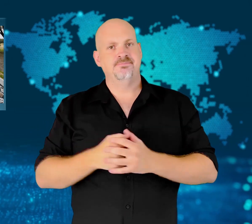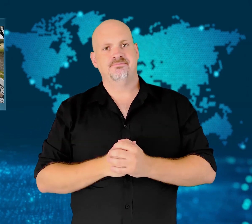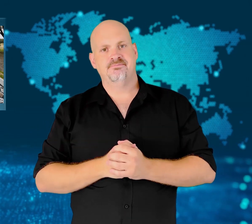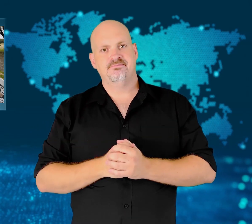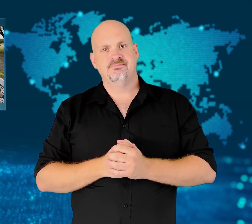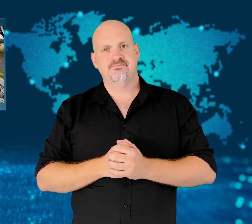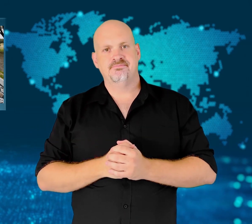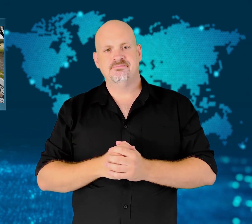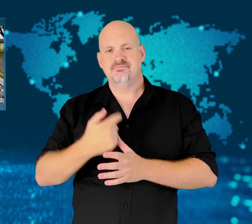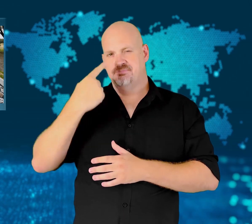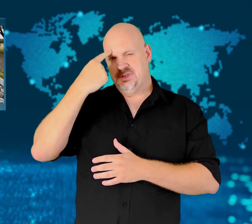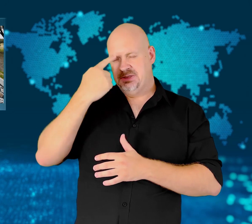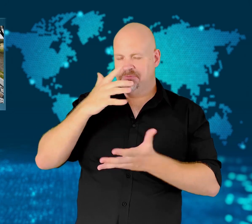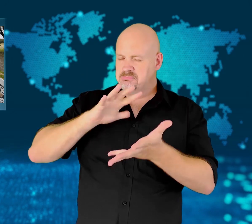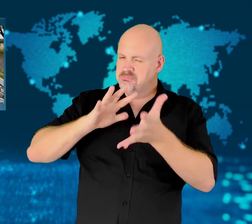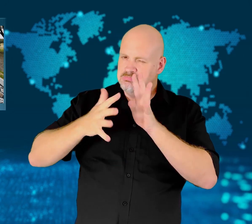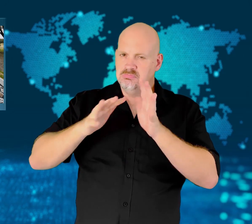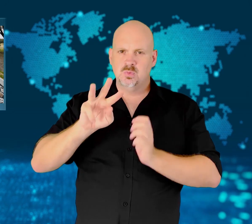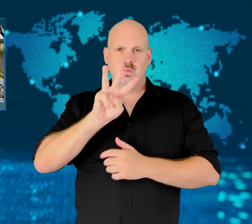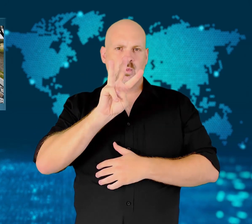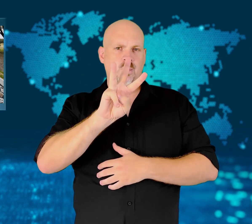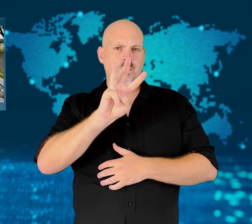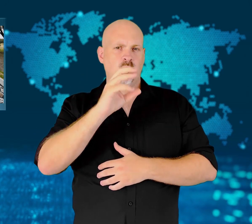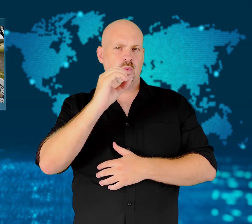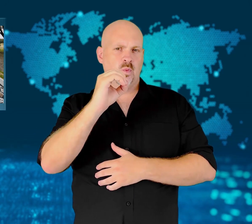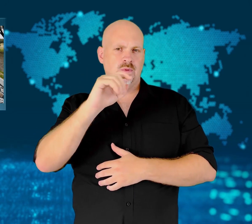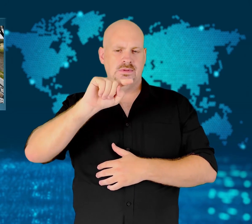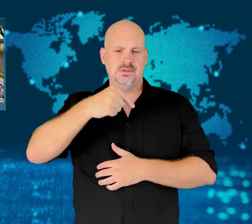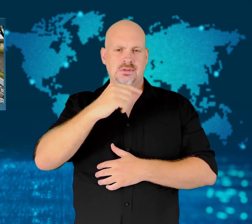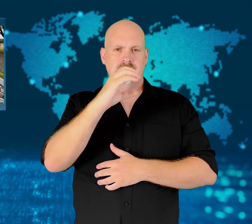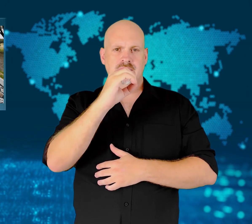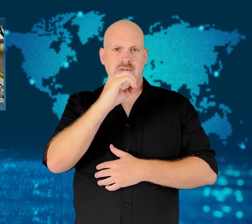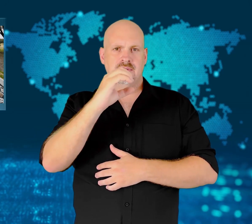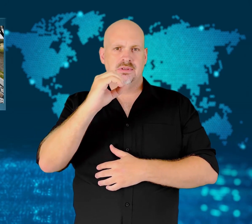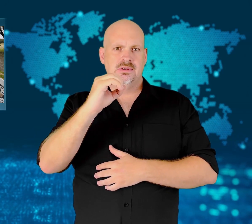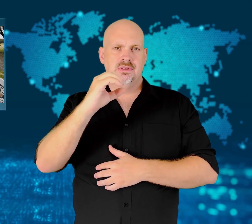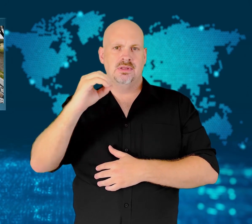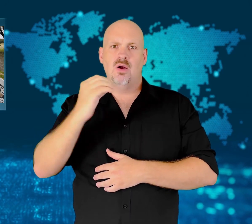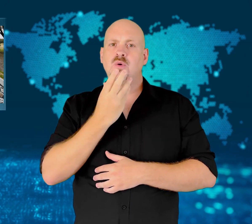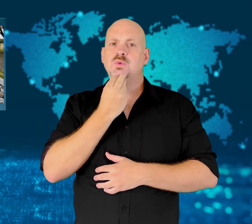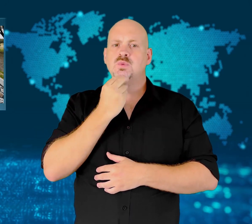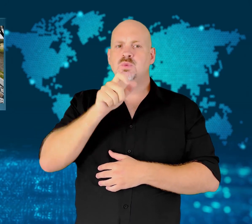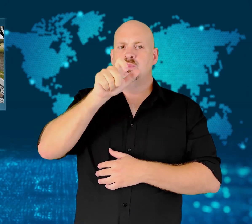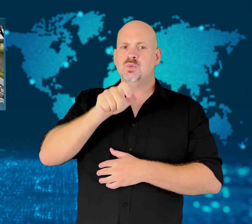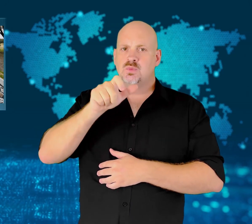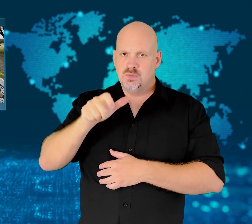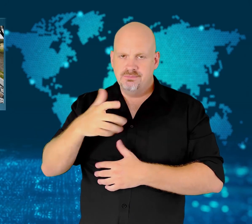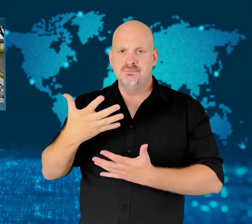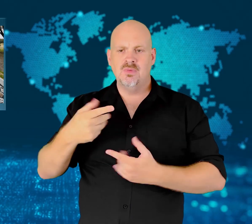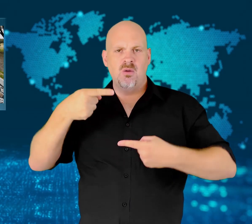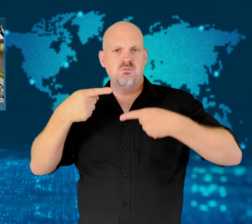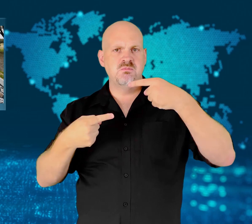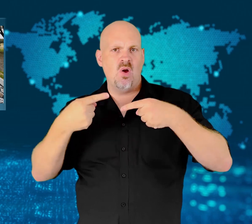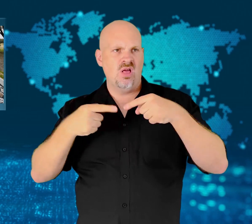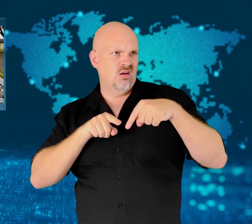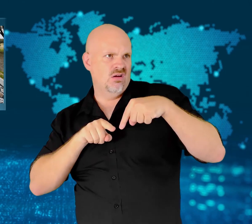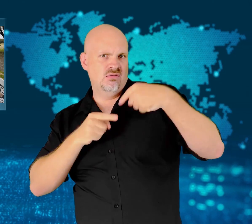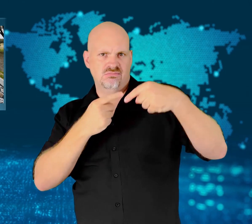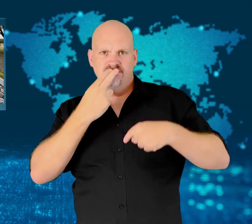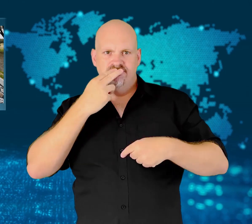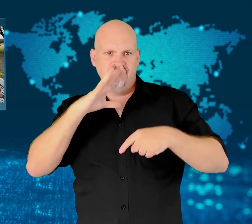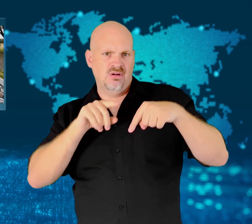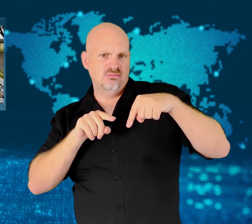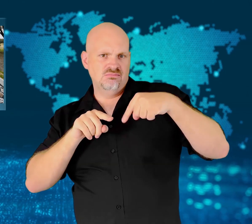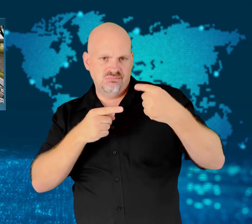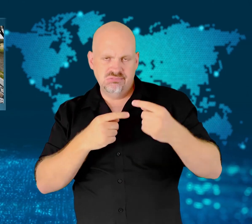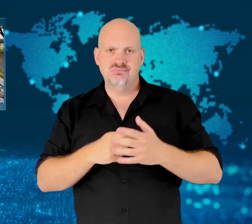and members of the Polish political elite were murdered there,